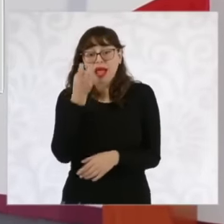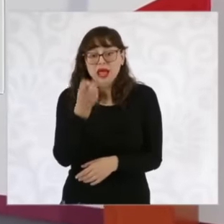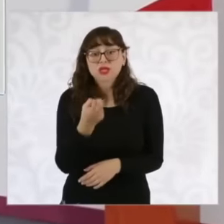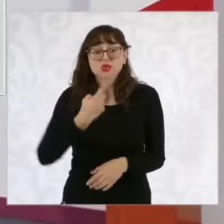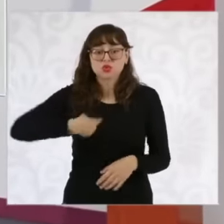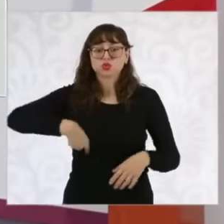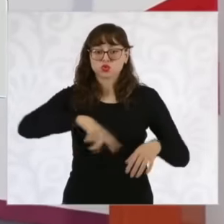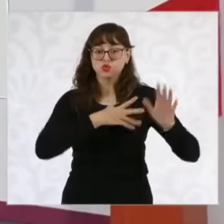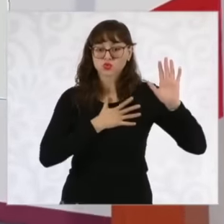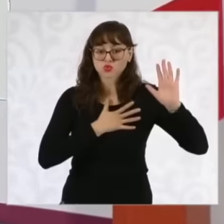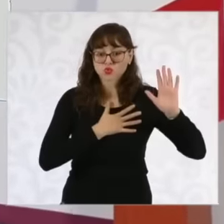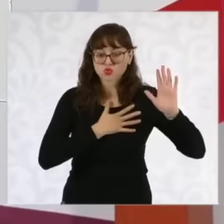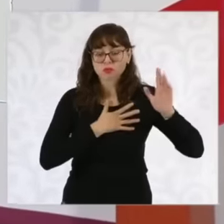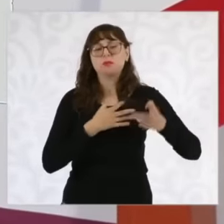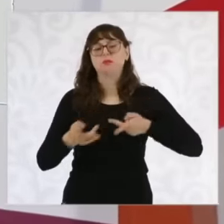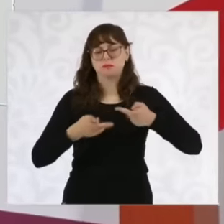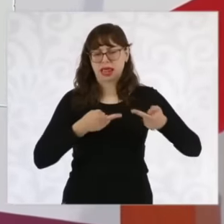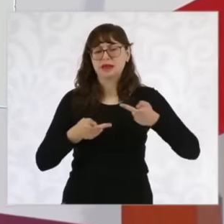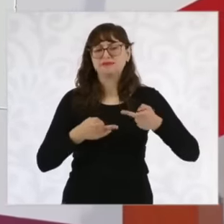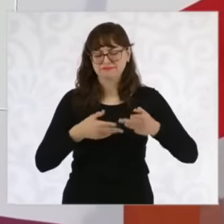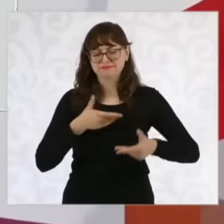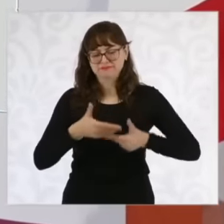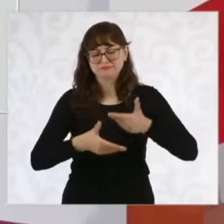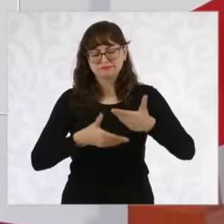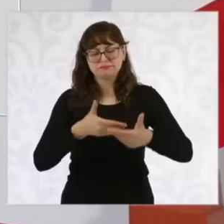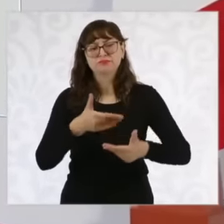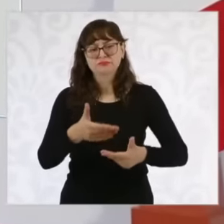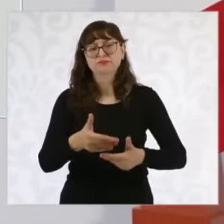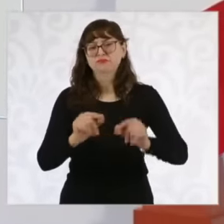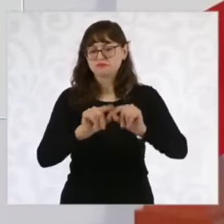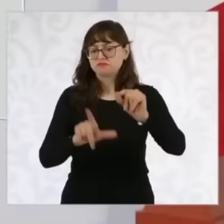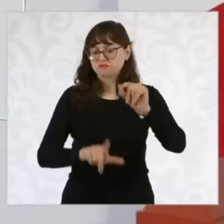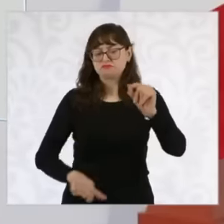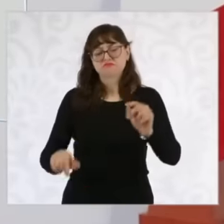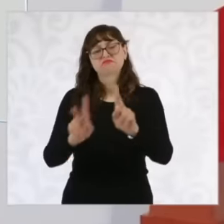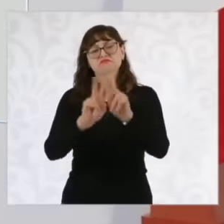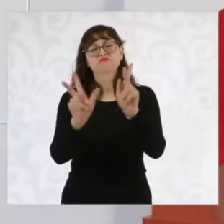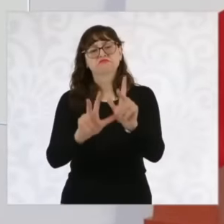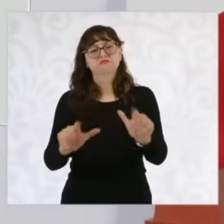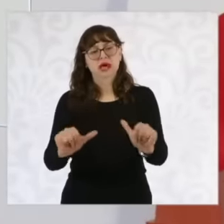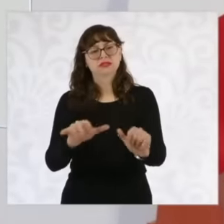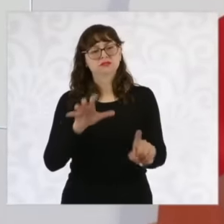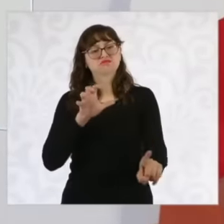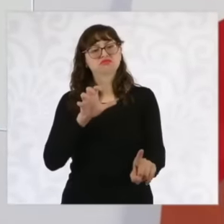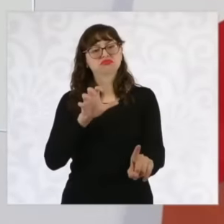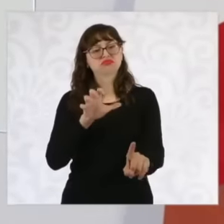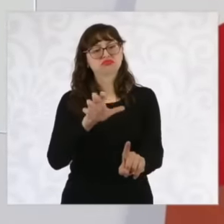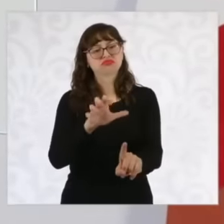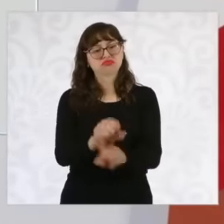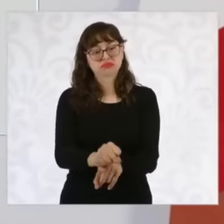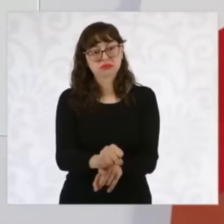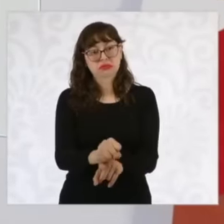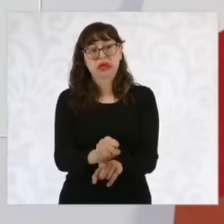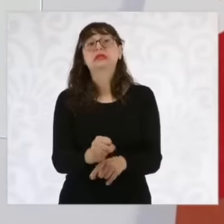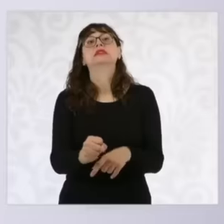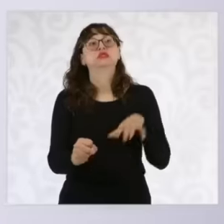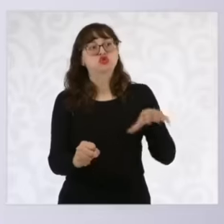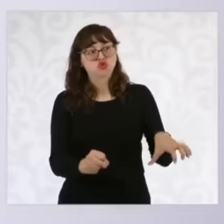a strategy and we are going to gradually pacify the country in the areas where